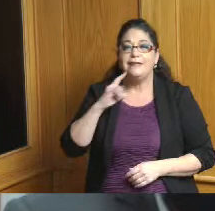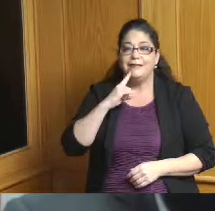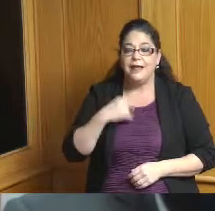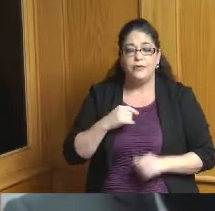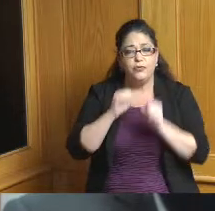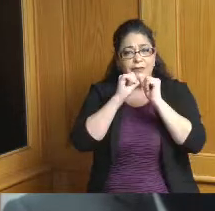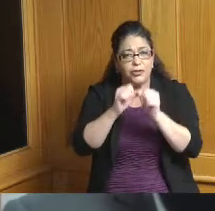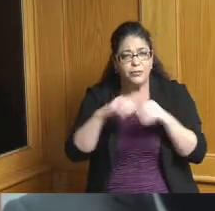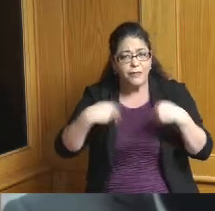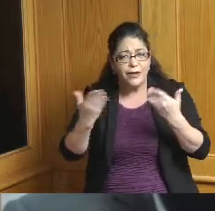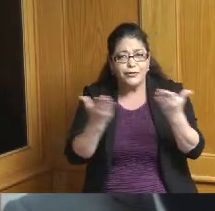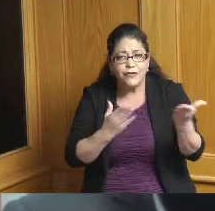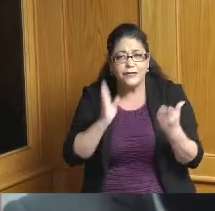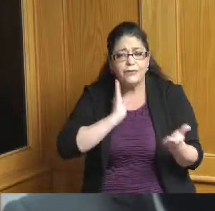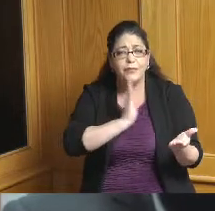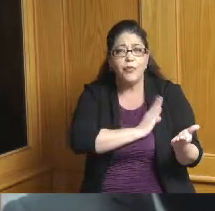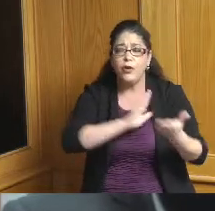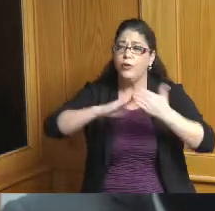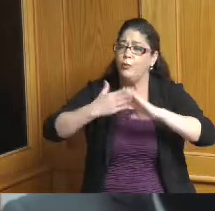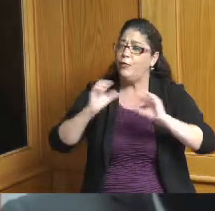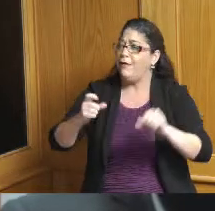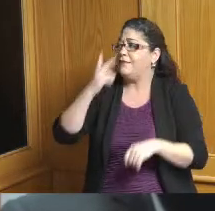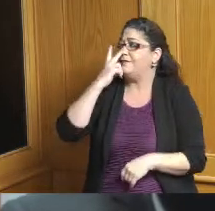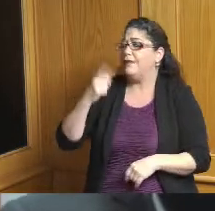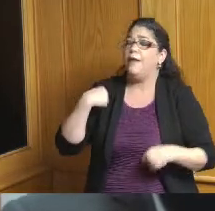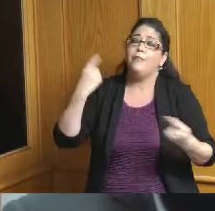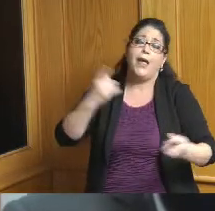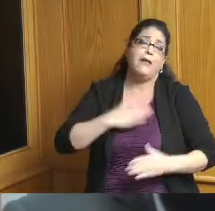Board of the Community Action Agency it's been a pleasure over the past couple of years to get to